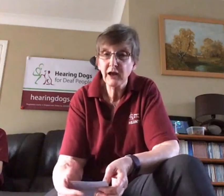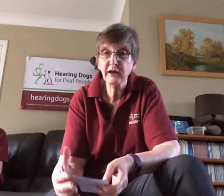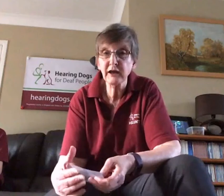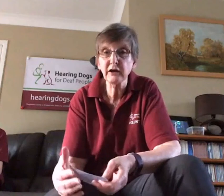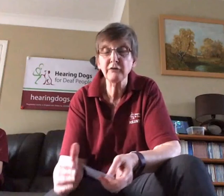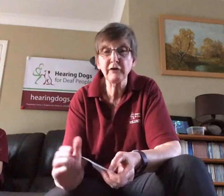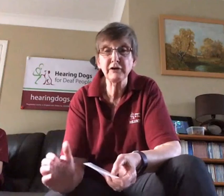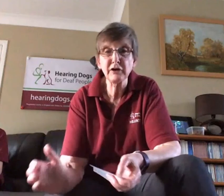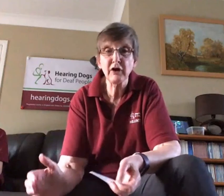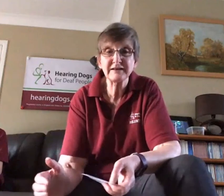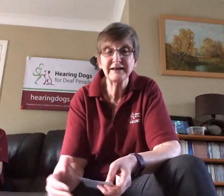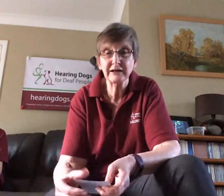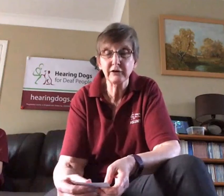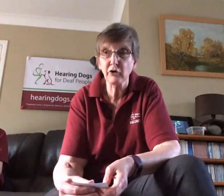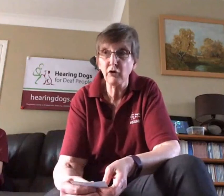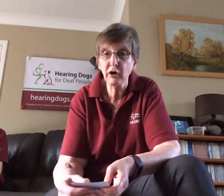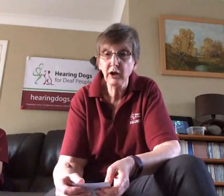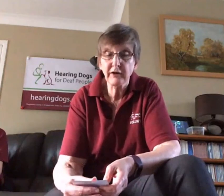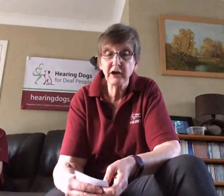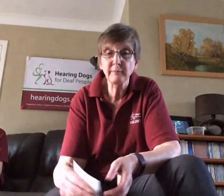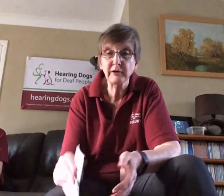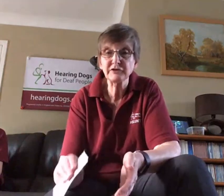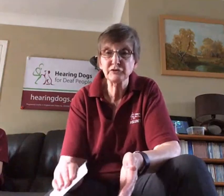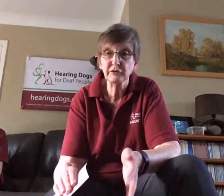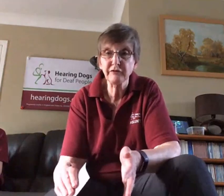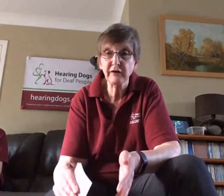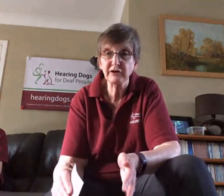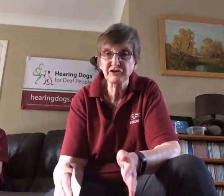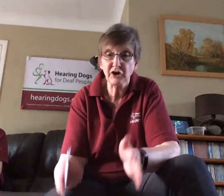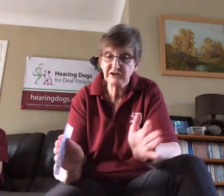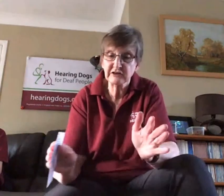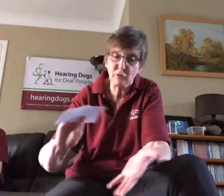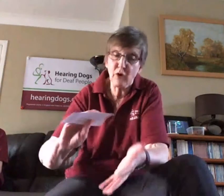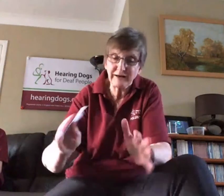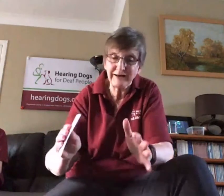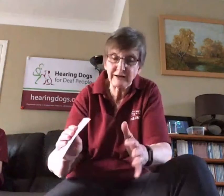Again a very nice little dog they come in sort of various sizes from quite little to